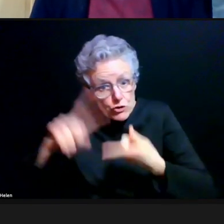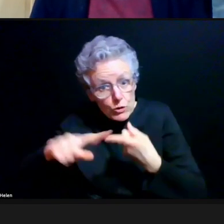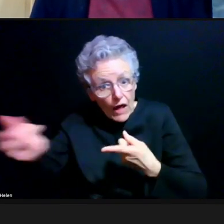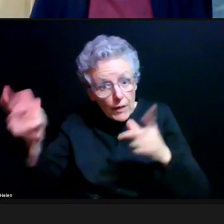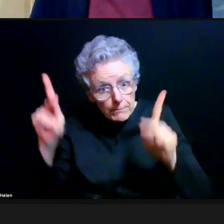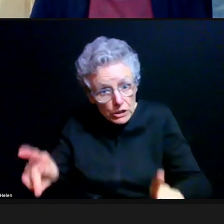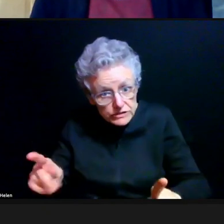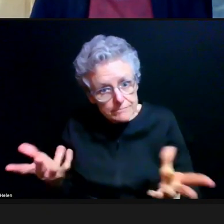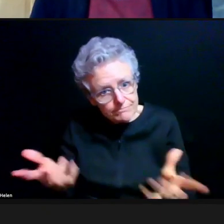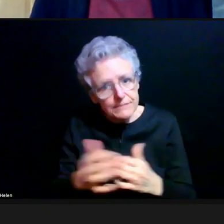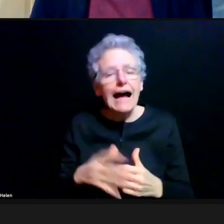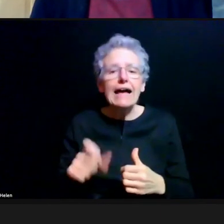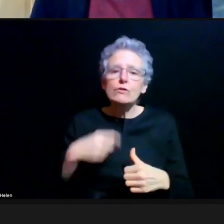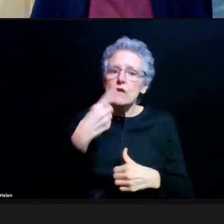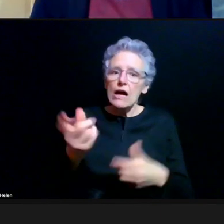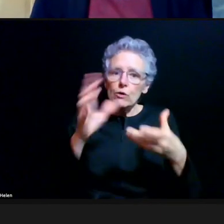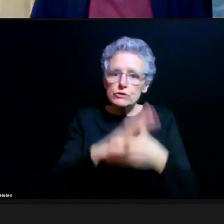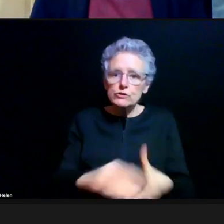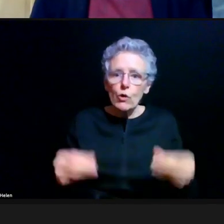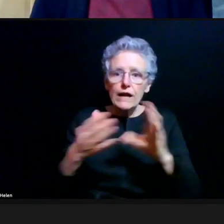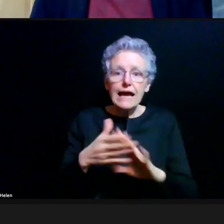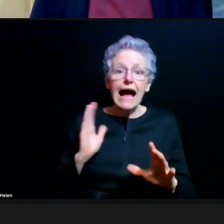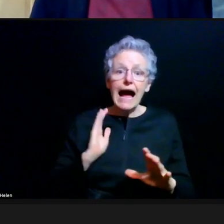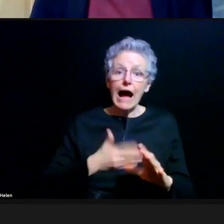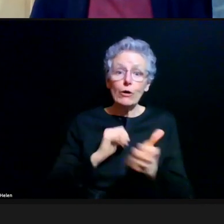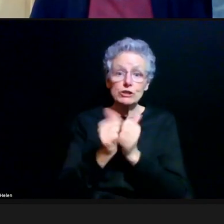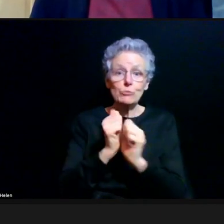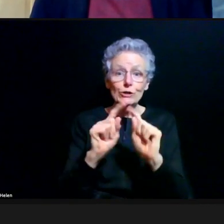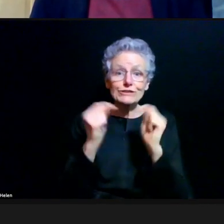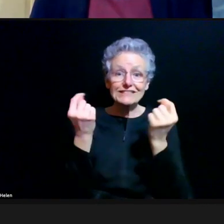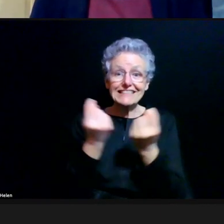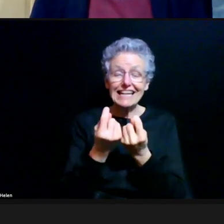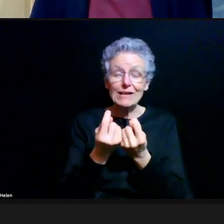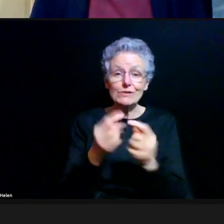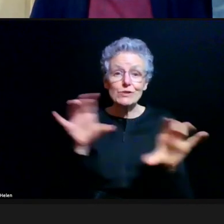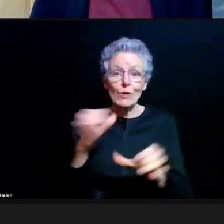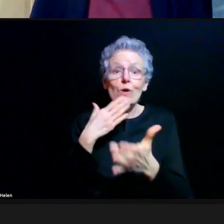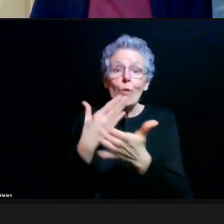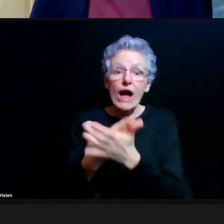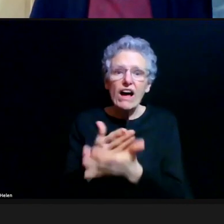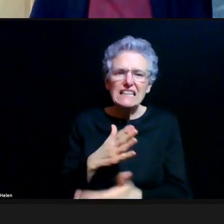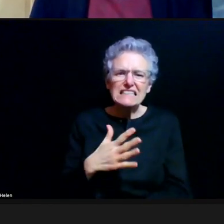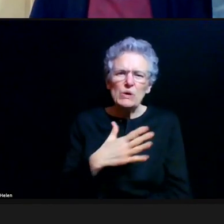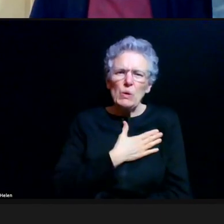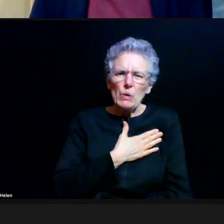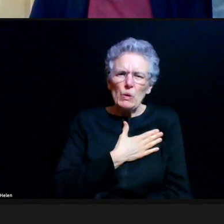but our sports teams are doing incredibly well, but my heart goes out to our men's hockey team.